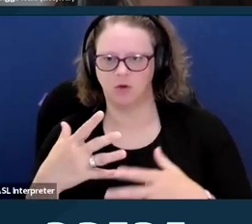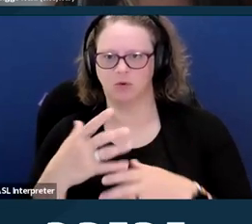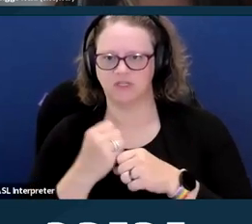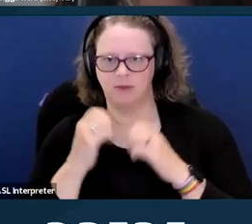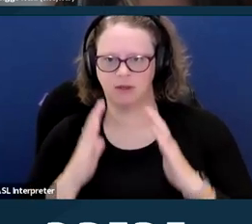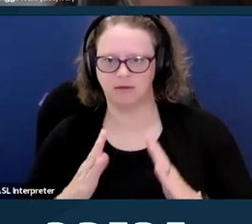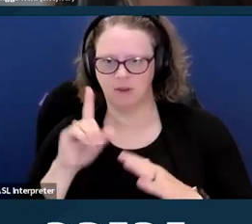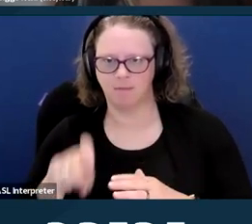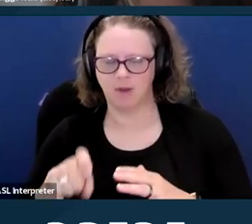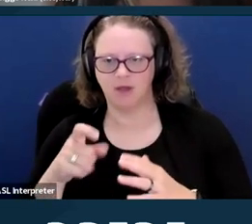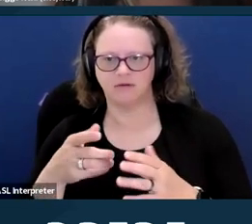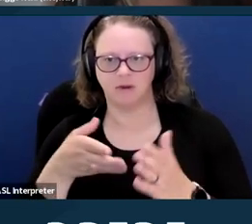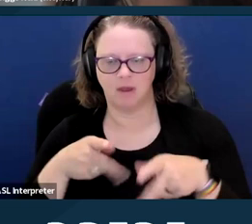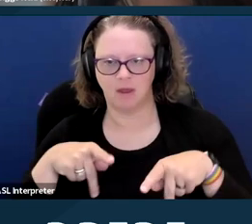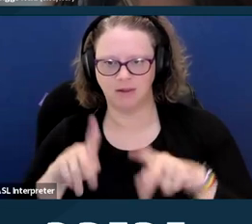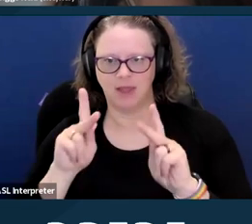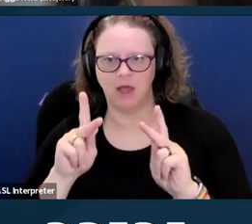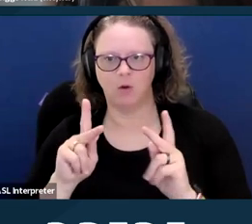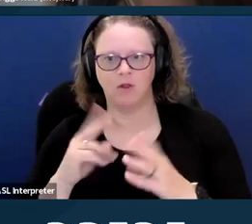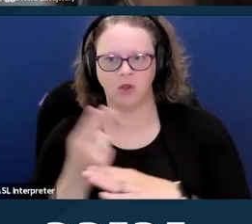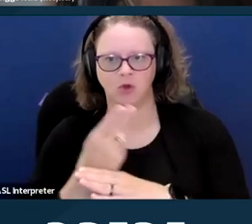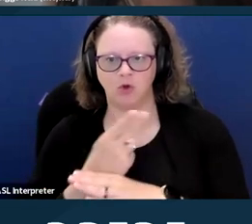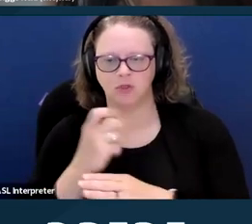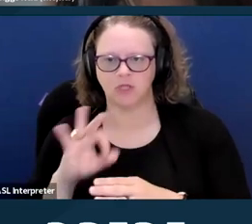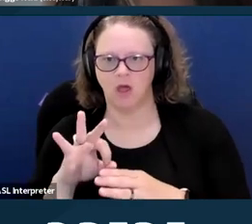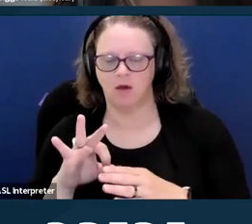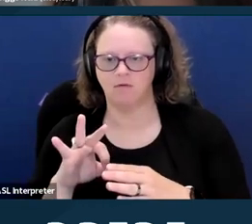of wheelchairs and manually powered mobility aids.